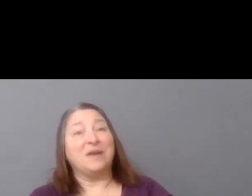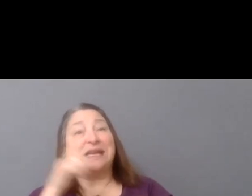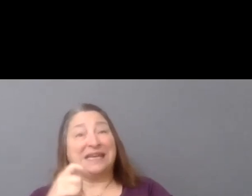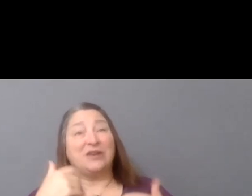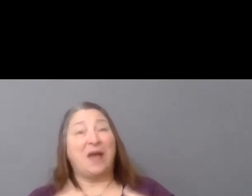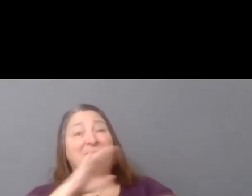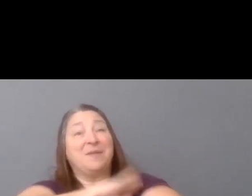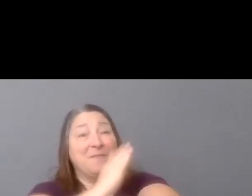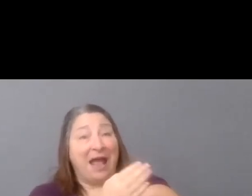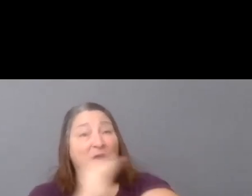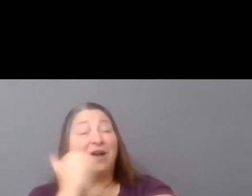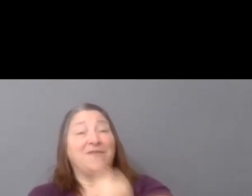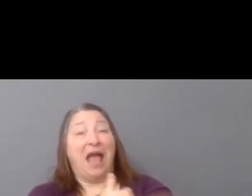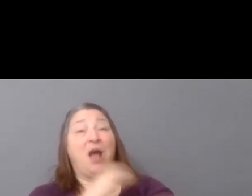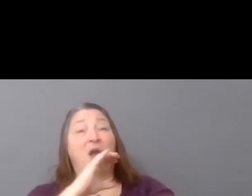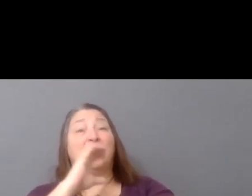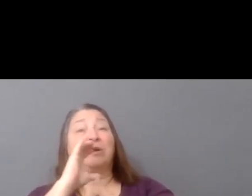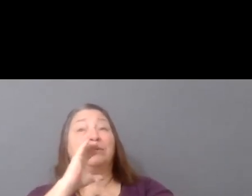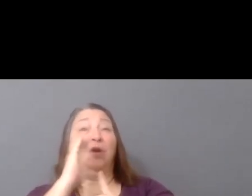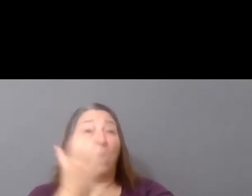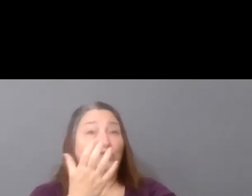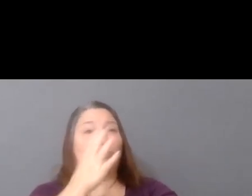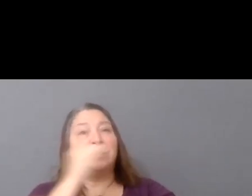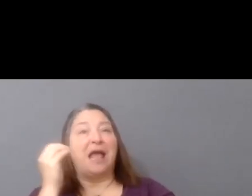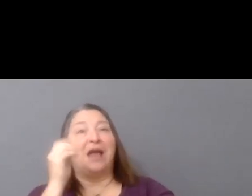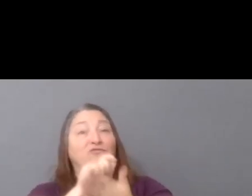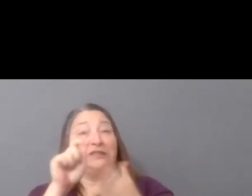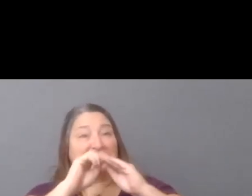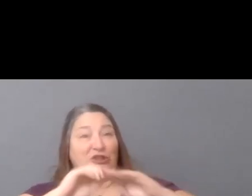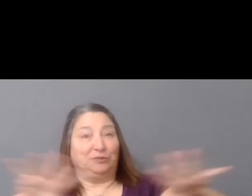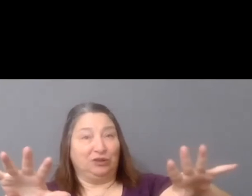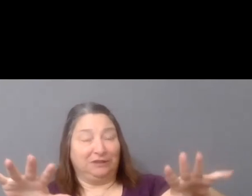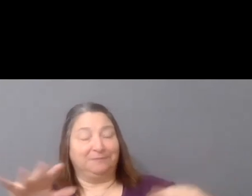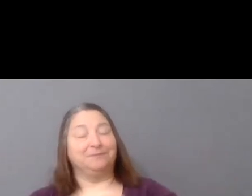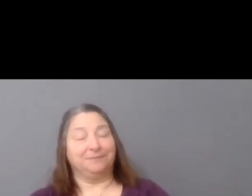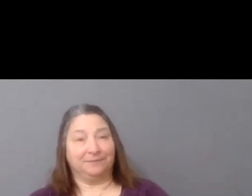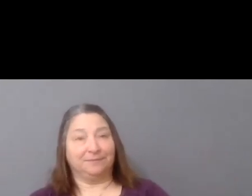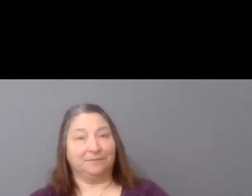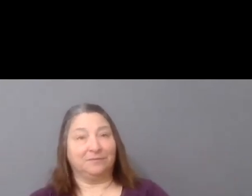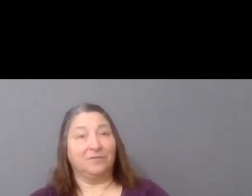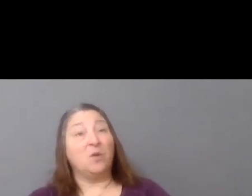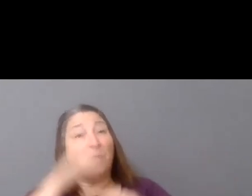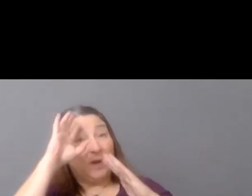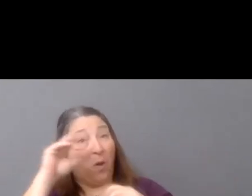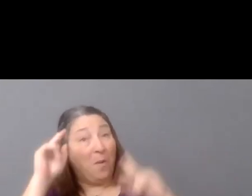So as we talked about the kind of generative and imaginative thinking that we hope people will bring to Getting Real,